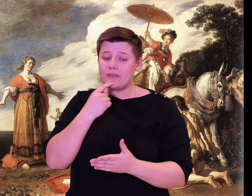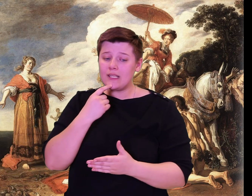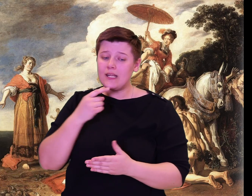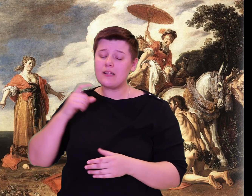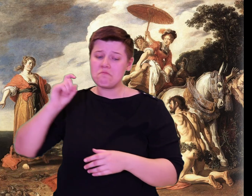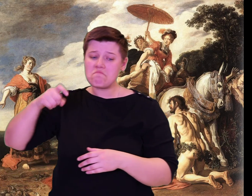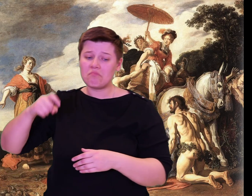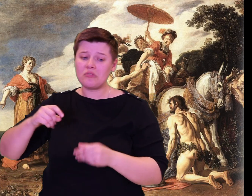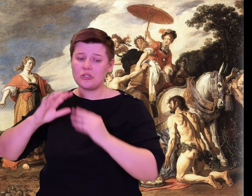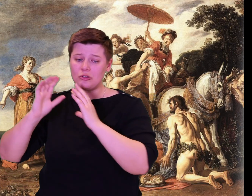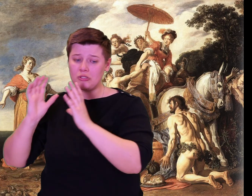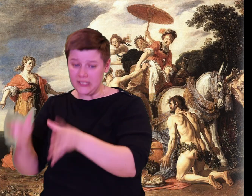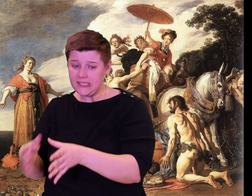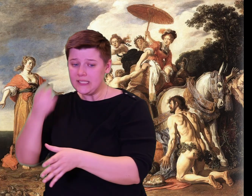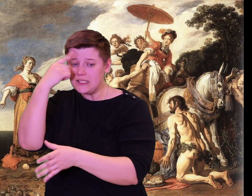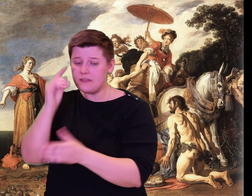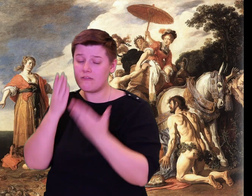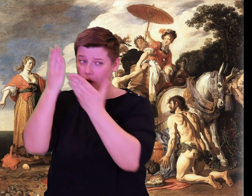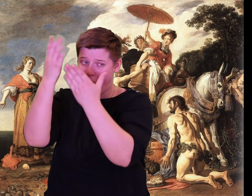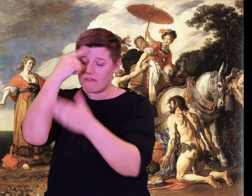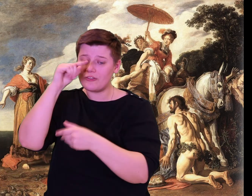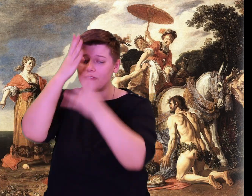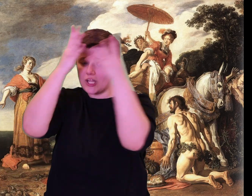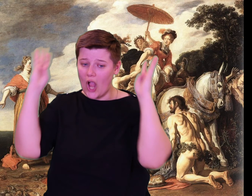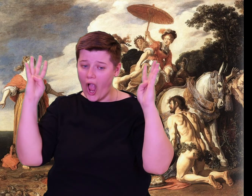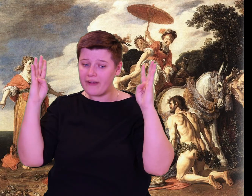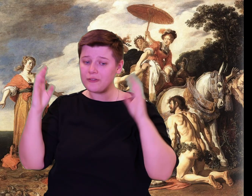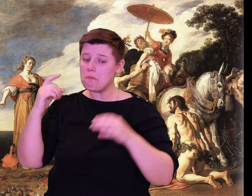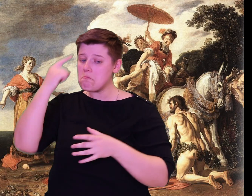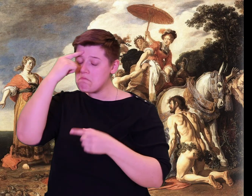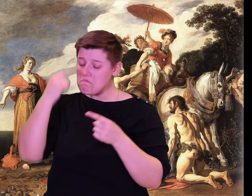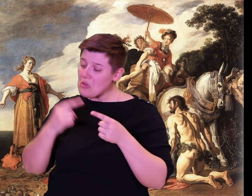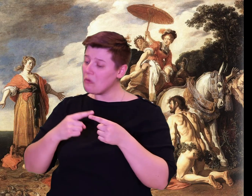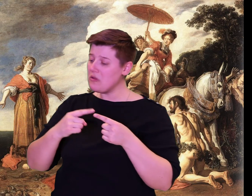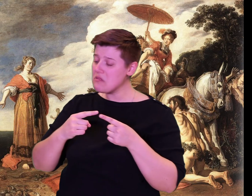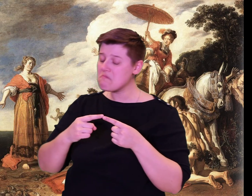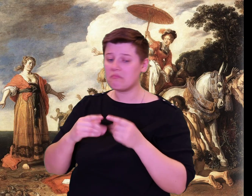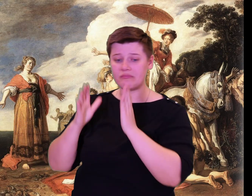The Trojans pulled the thing up to the summit and sat around discussing what to do.